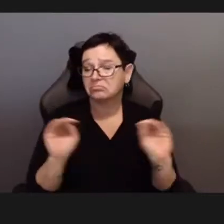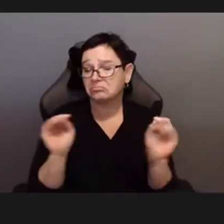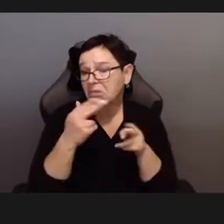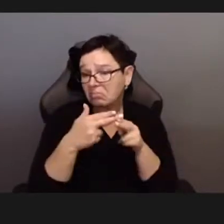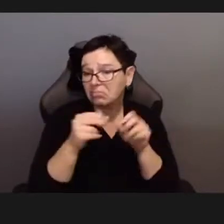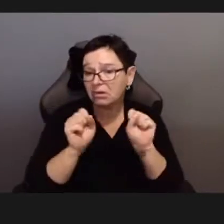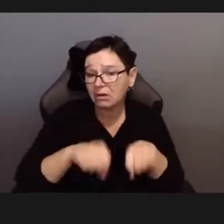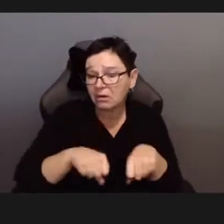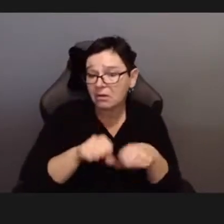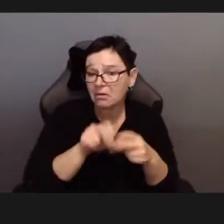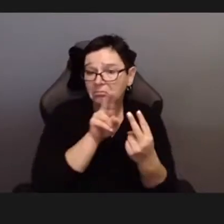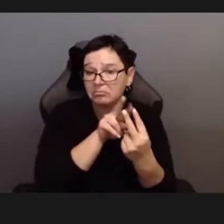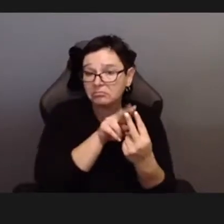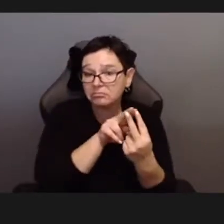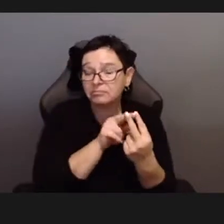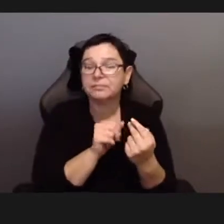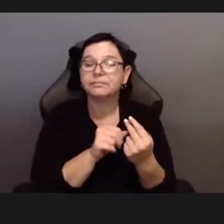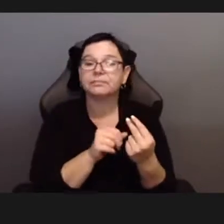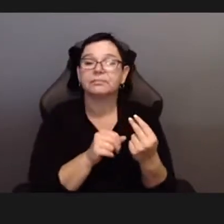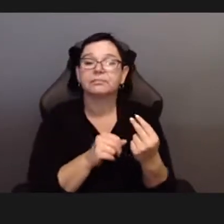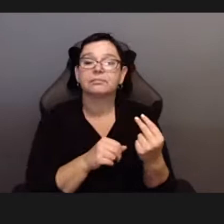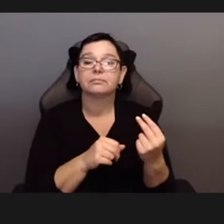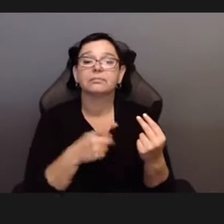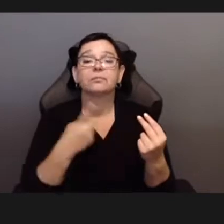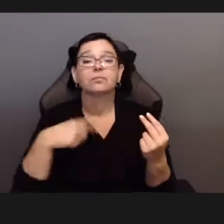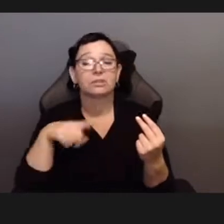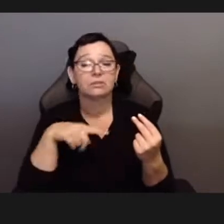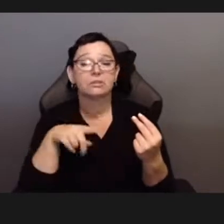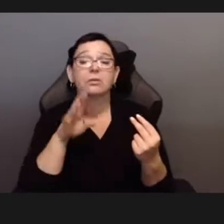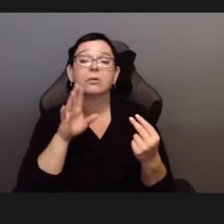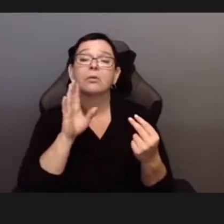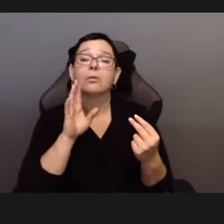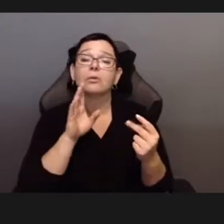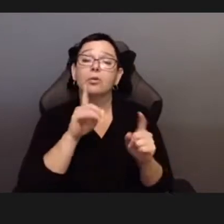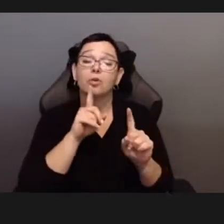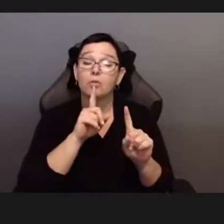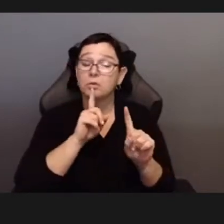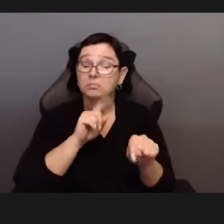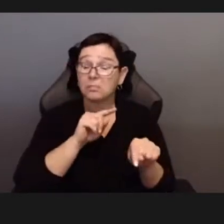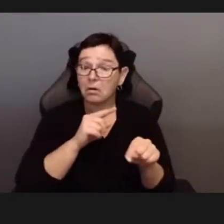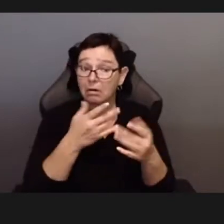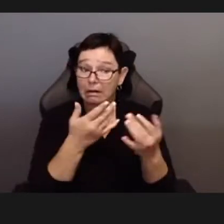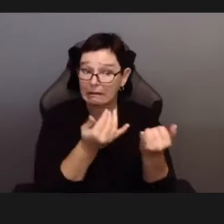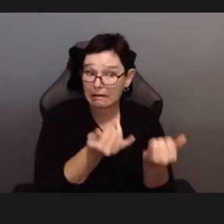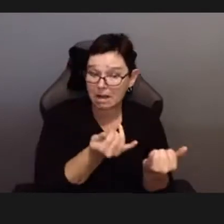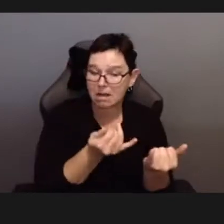Also, Zoom webinars have a Q and A feature. To use this, press Q&A on the menu bar, type your question and hit send.